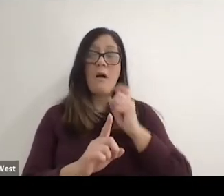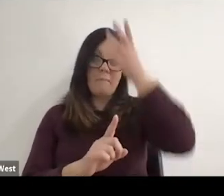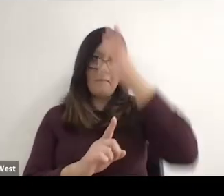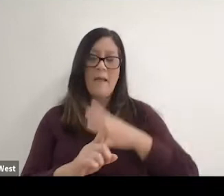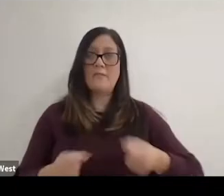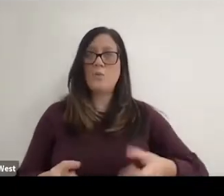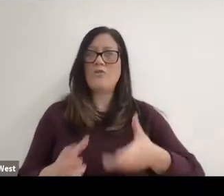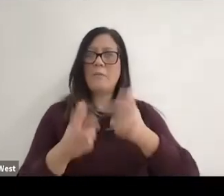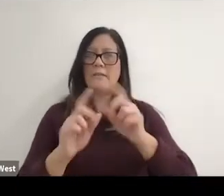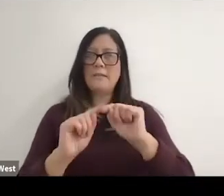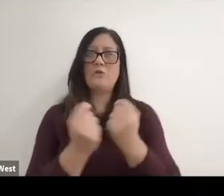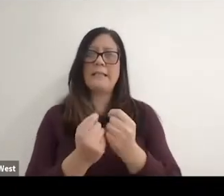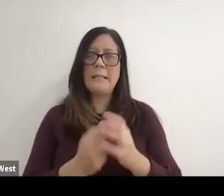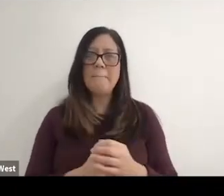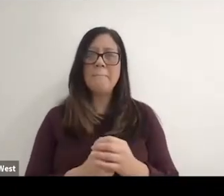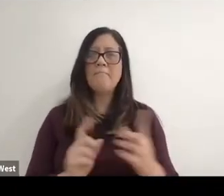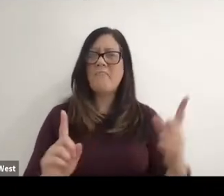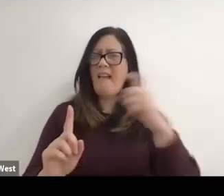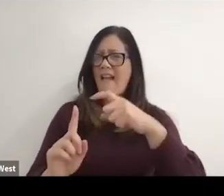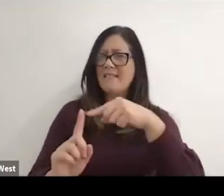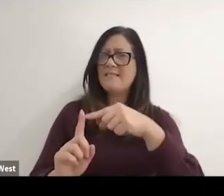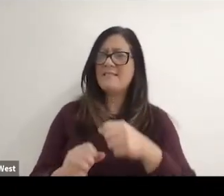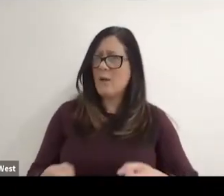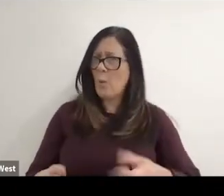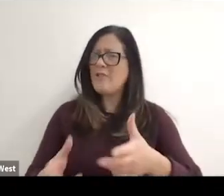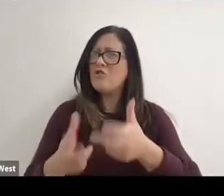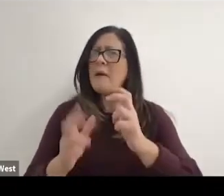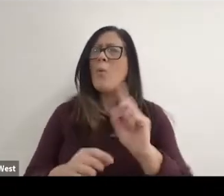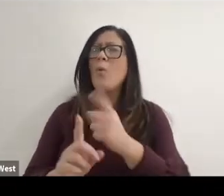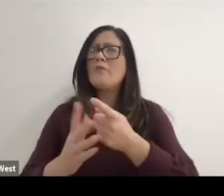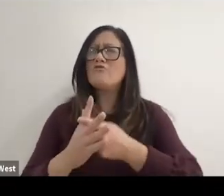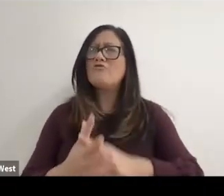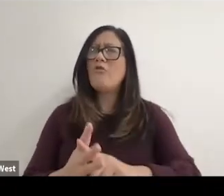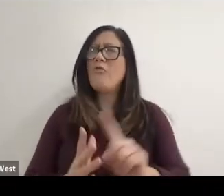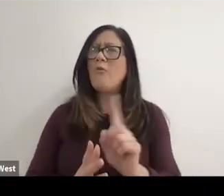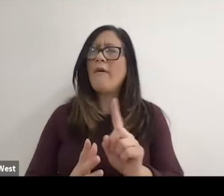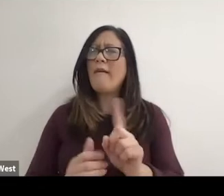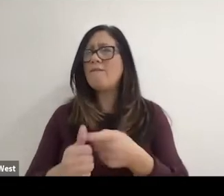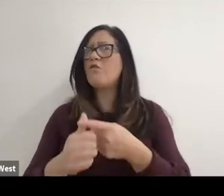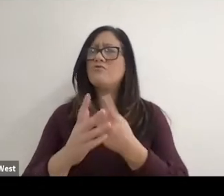he was asked the question where did the wheelchair basketball start and and he said oh,